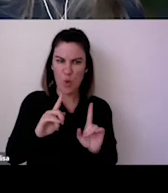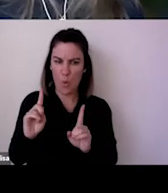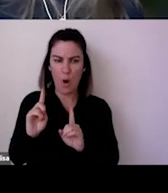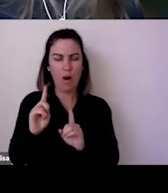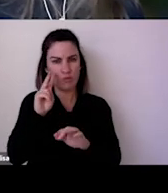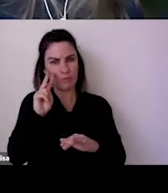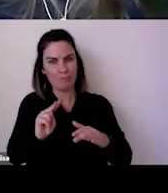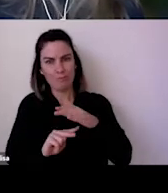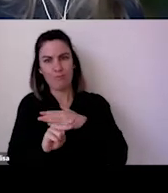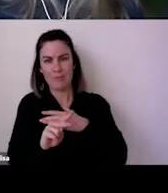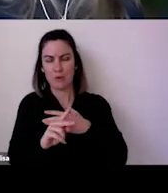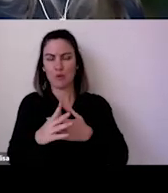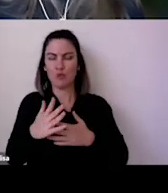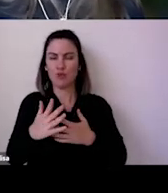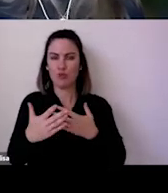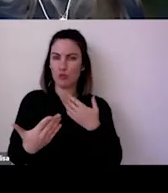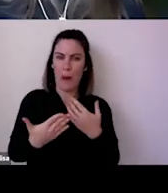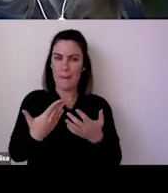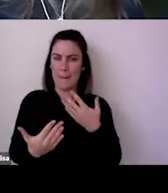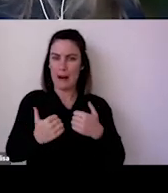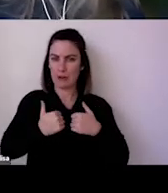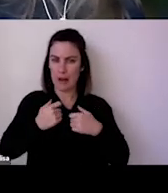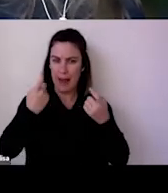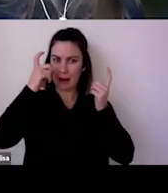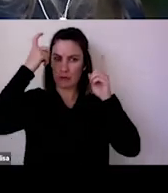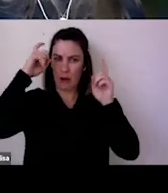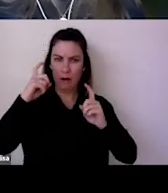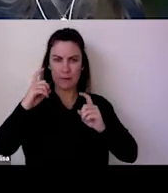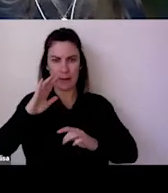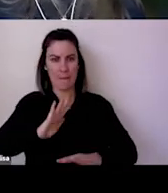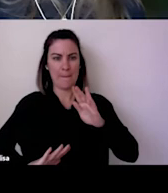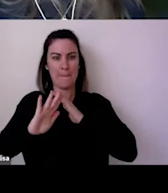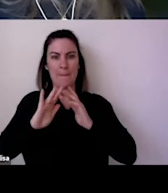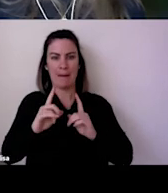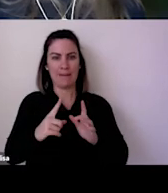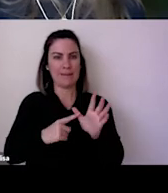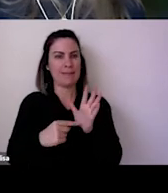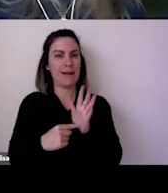in terms of on their kind of reopening efforts and using data in the dashboard.